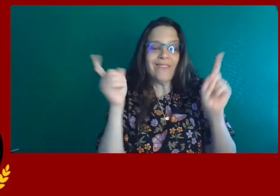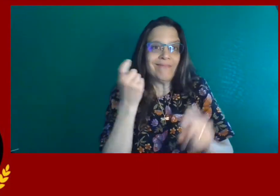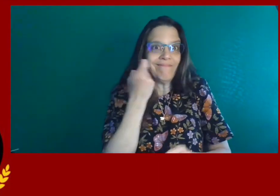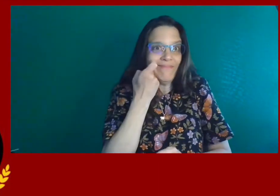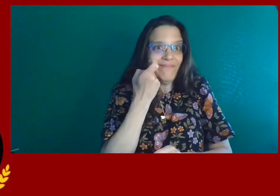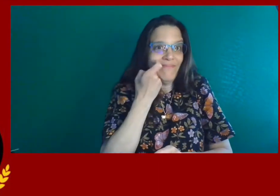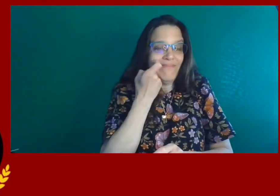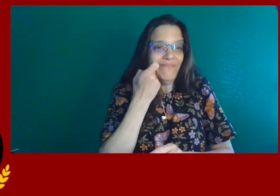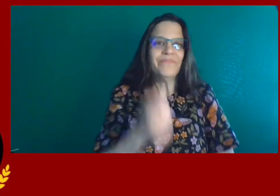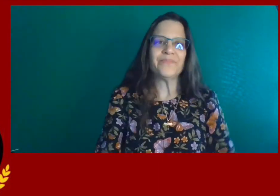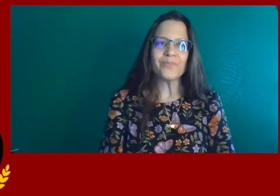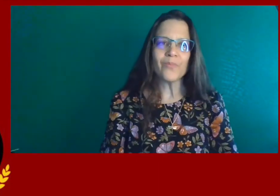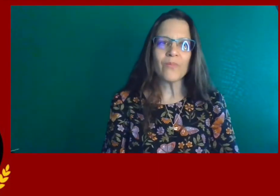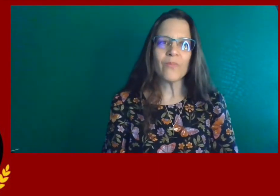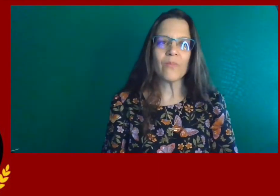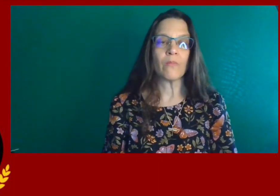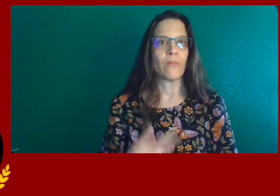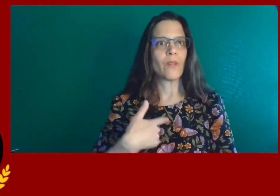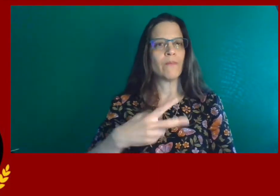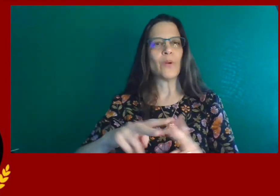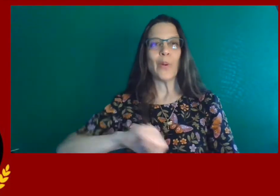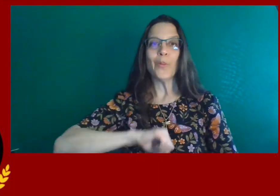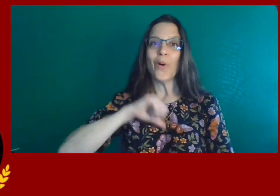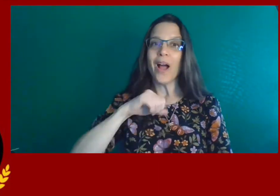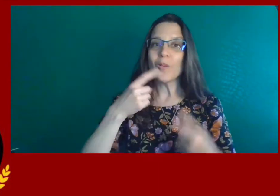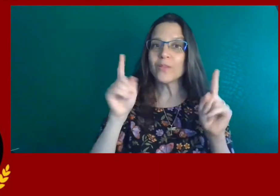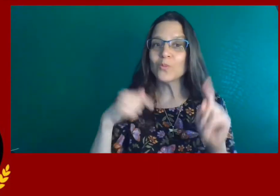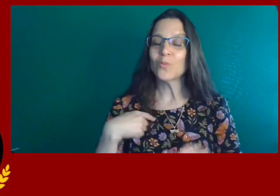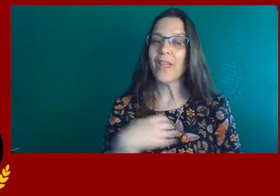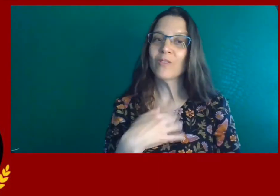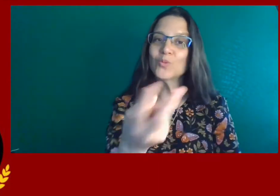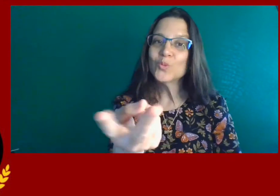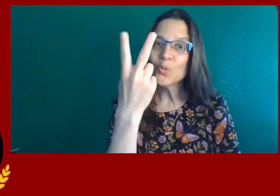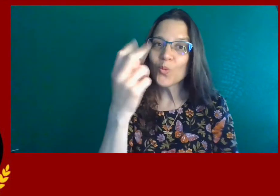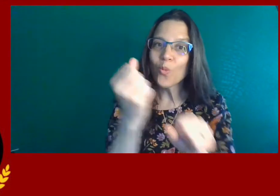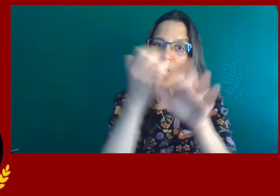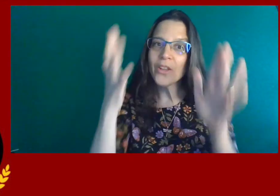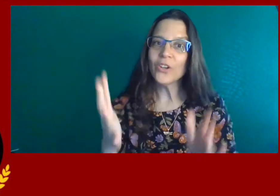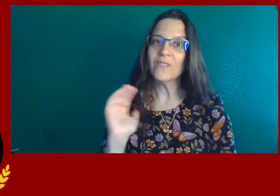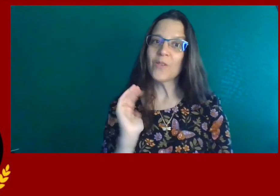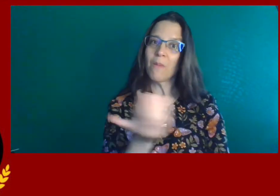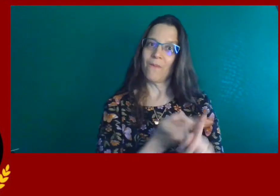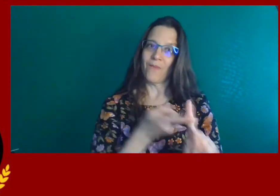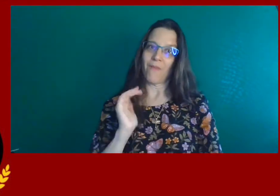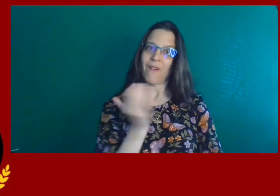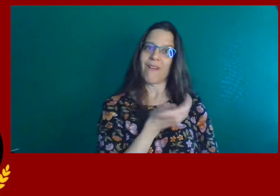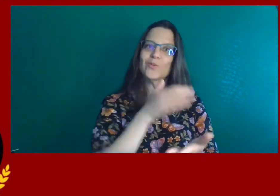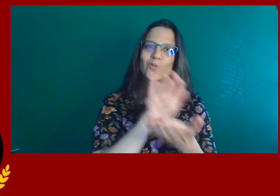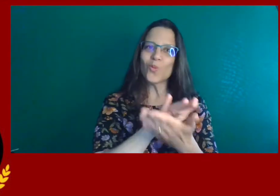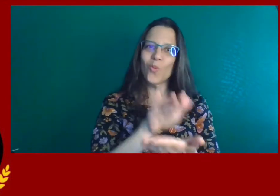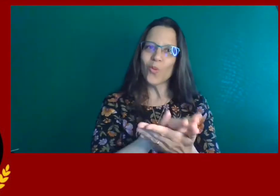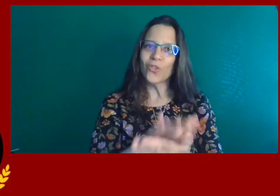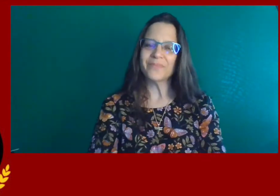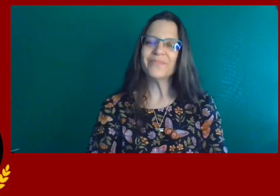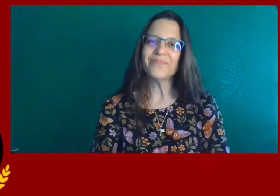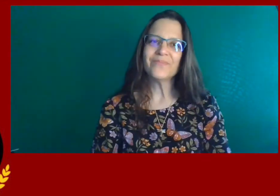Recently they announced the winners. I am very proud to say we have two winners from our school.